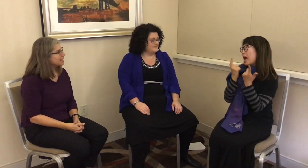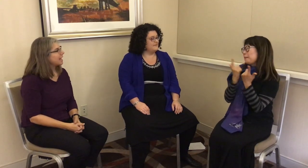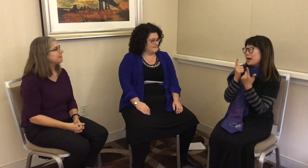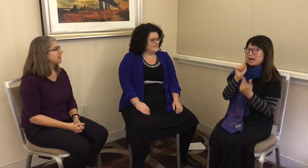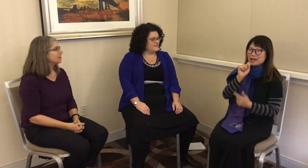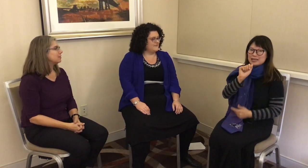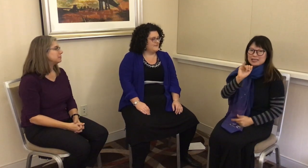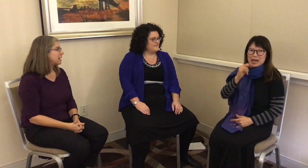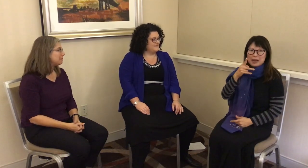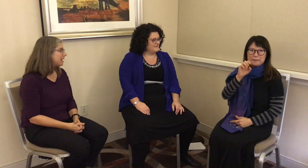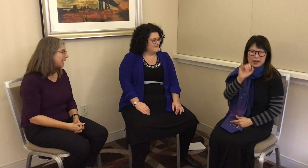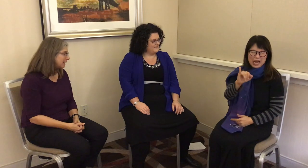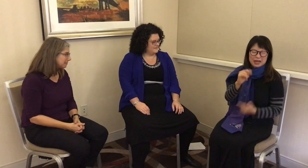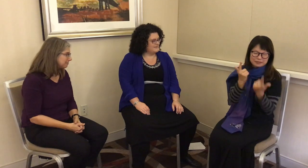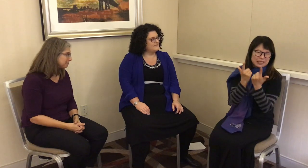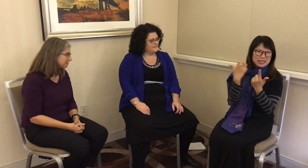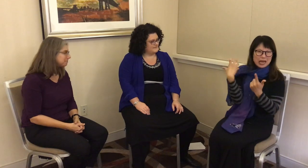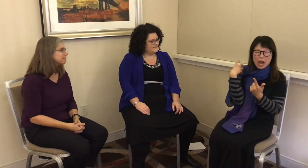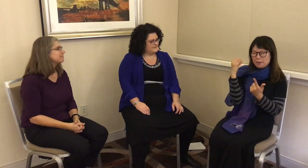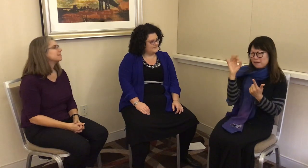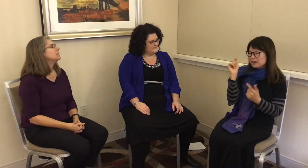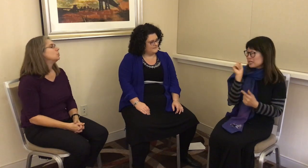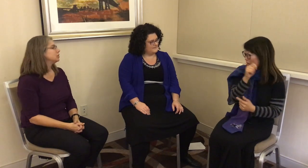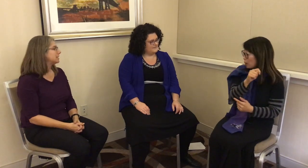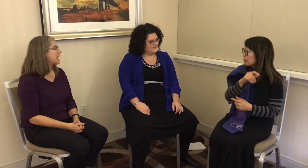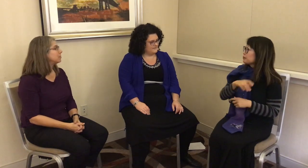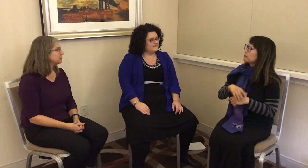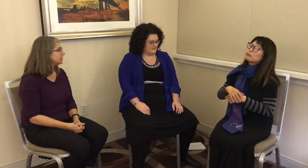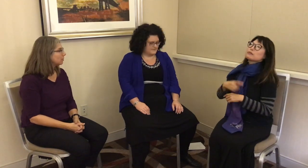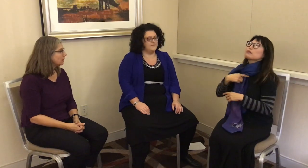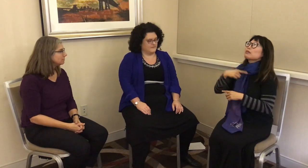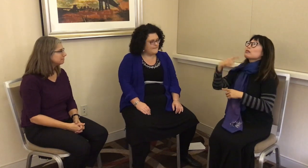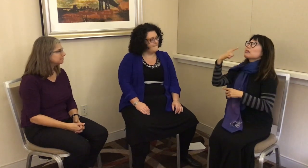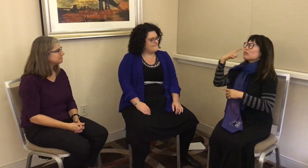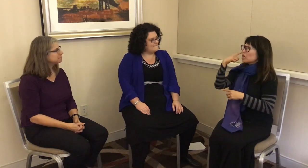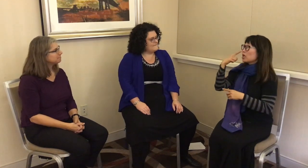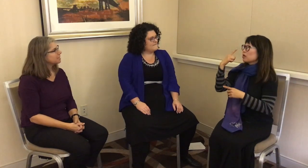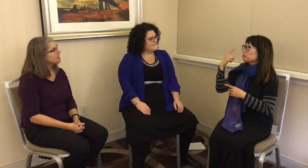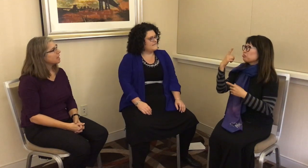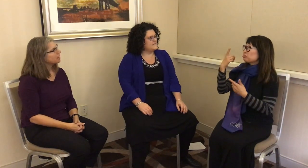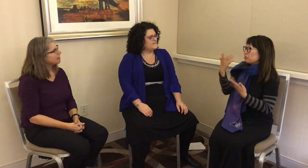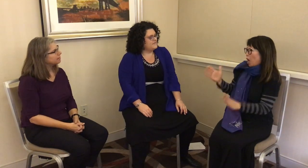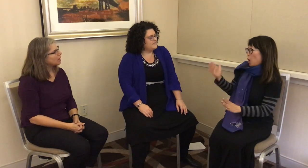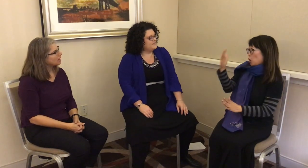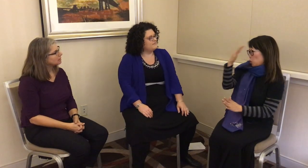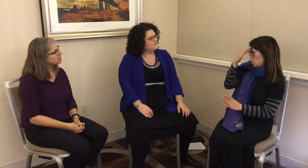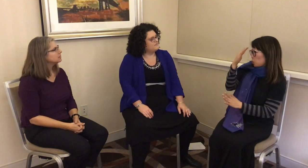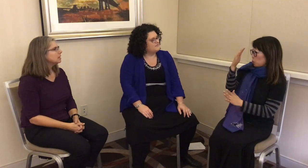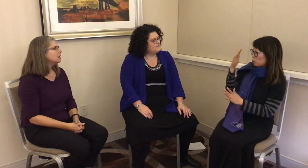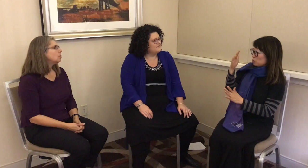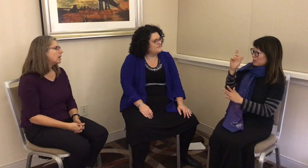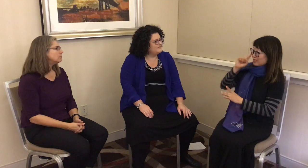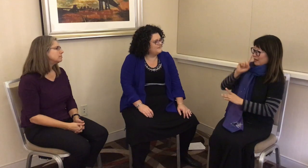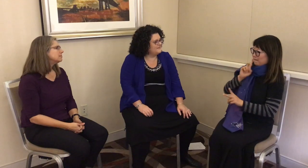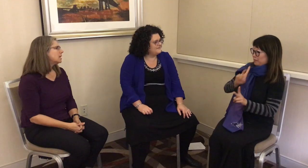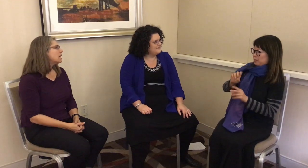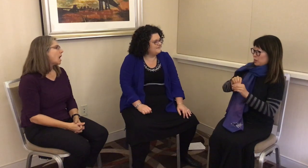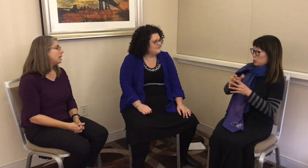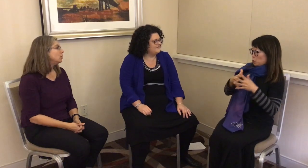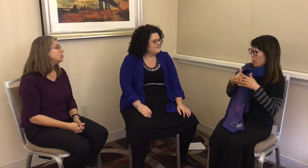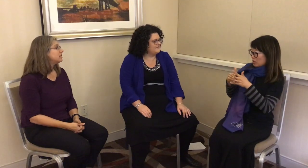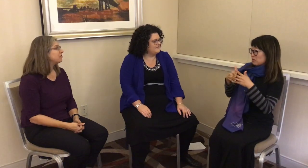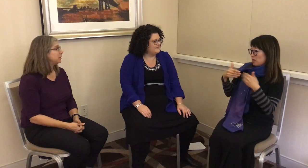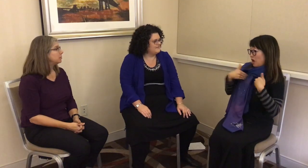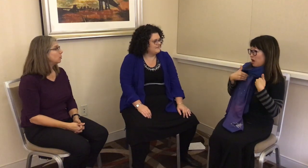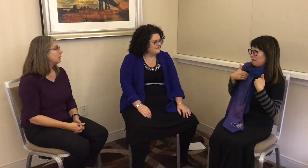They are from Taipei, which is the capital of Taiwan. I thought, well, I knew deaf people